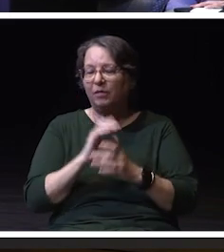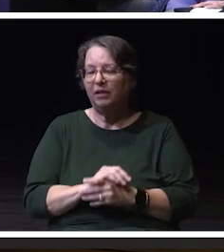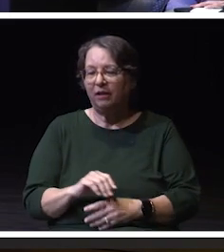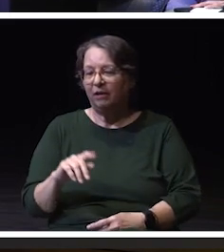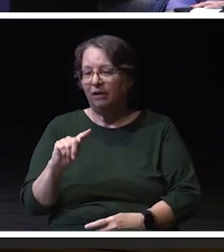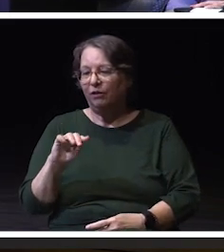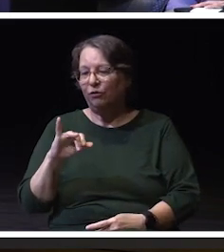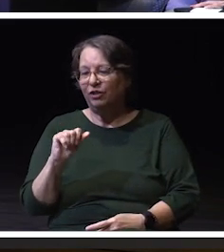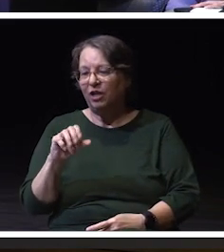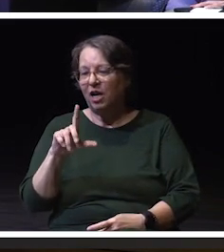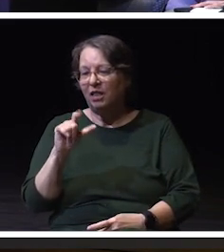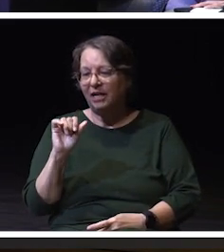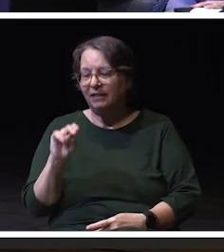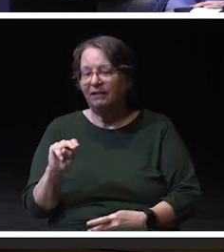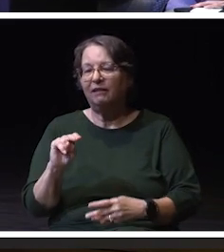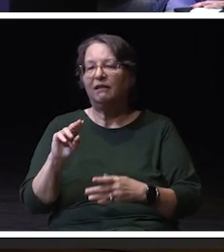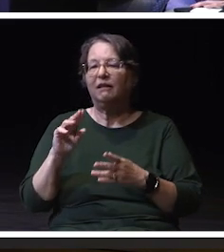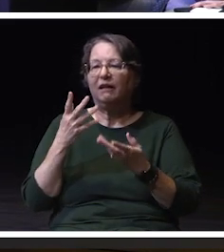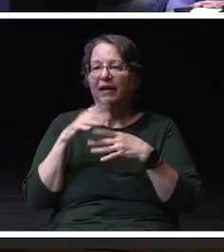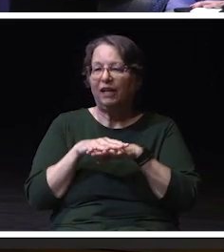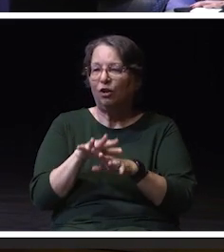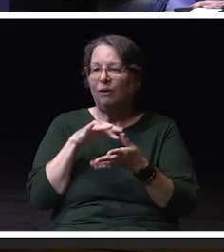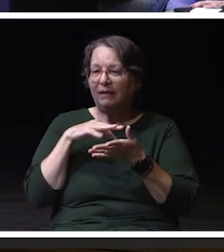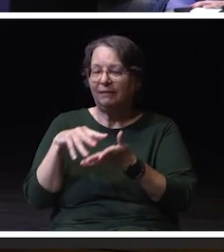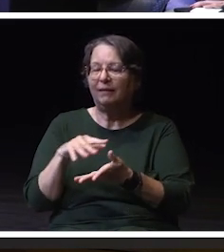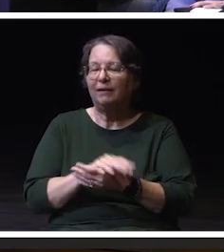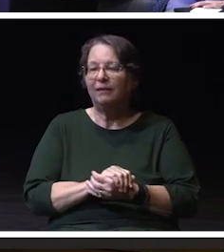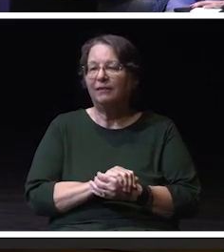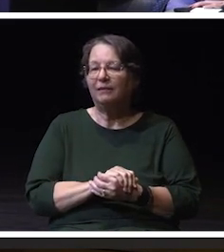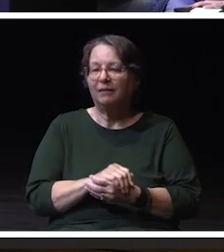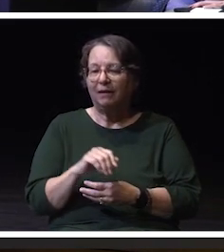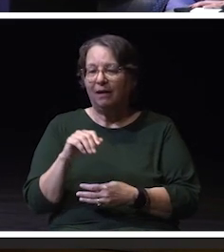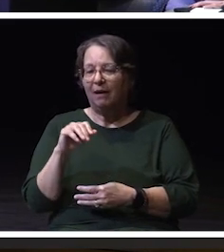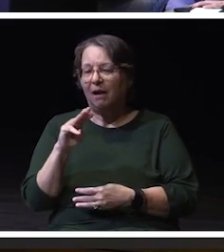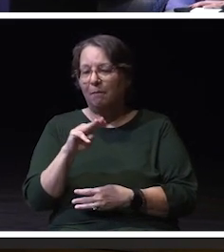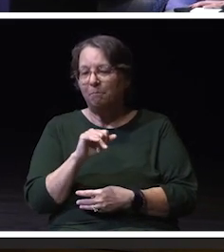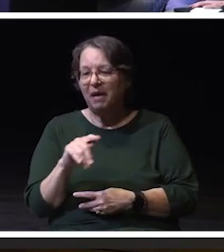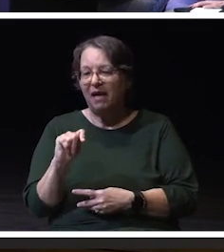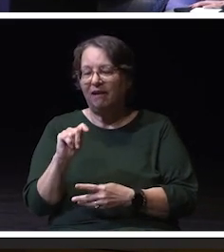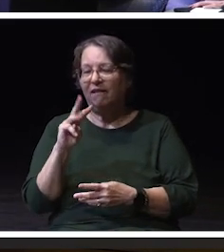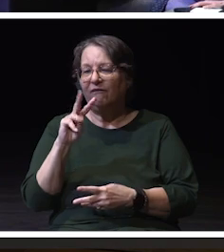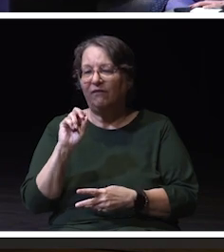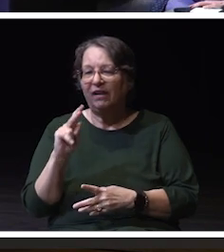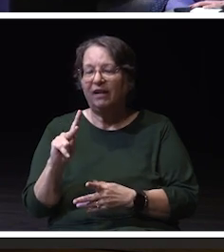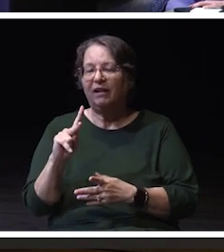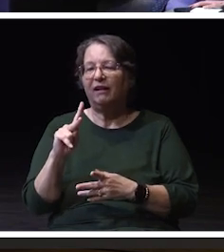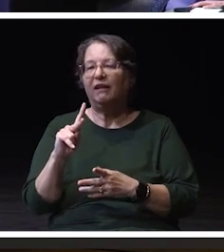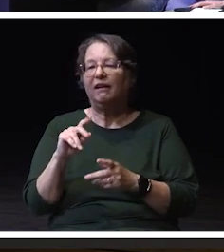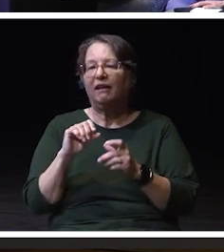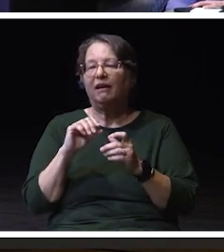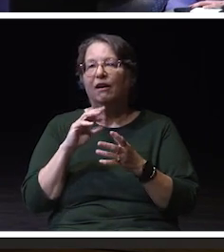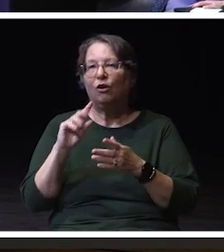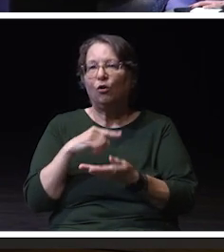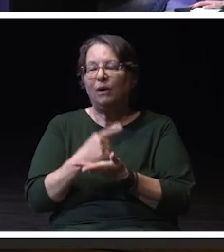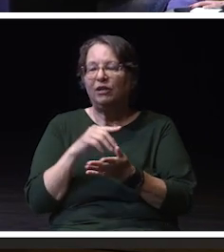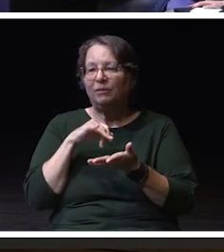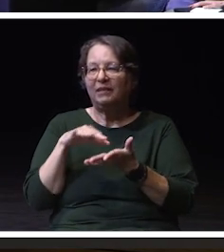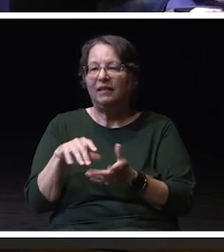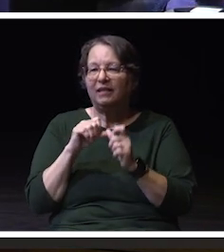Dean College of Integrated Studies. Matt Vick, Dean School of Graduate Studies and Continuing Education.